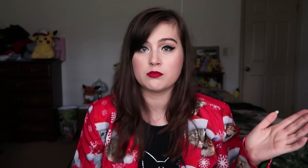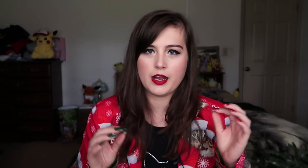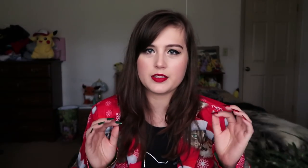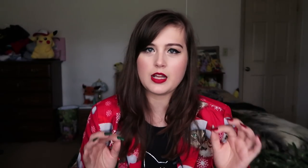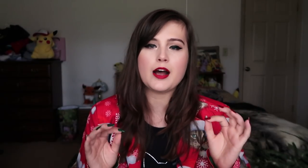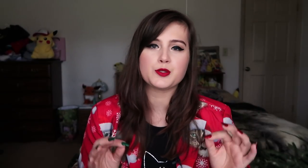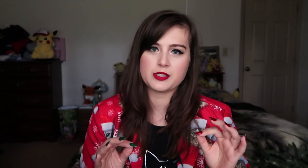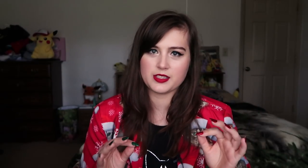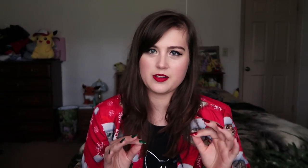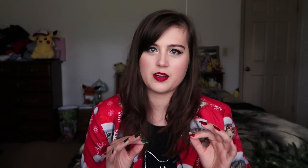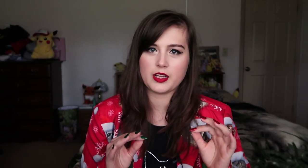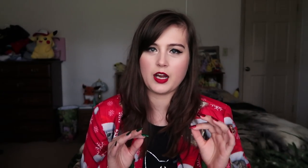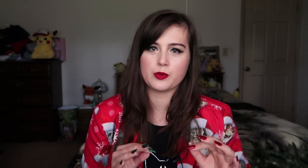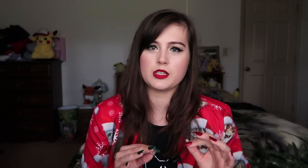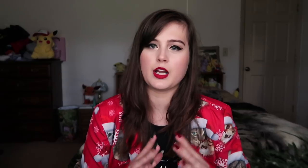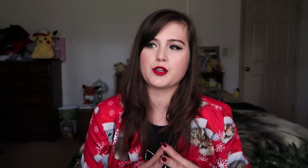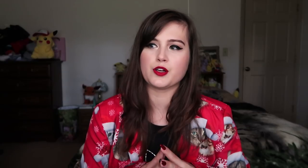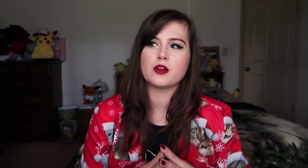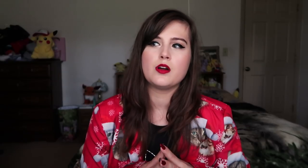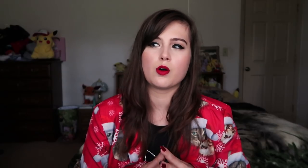And the last reason that I really like her,